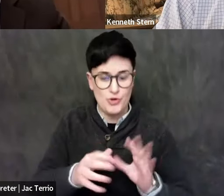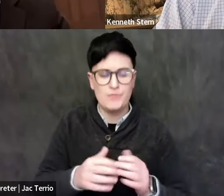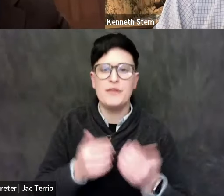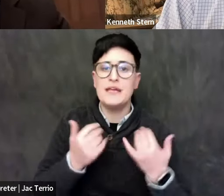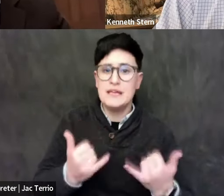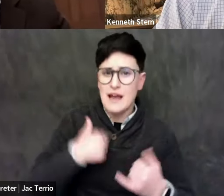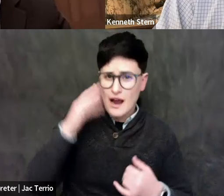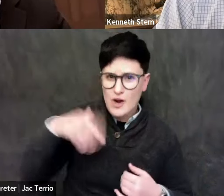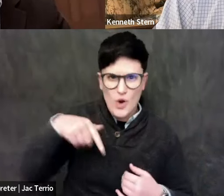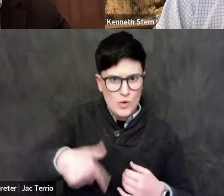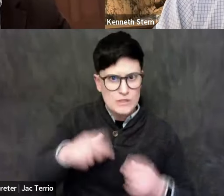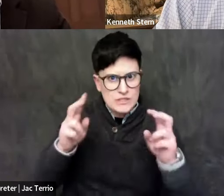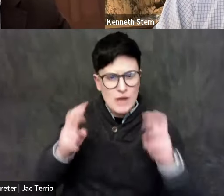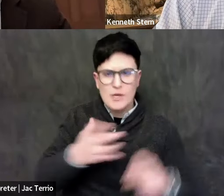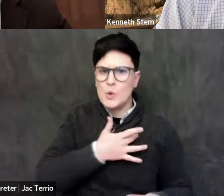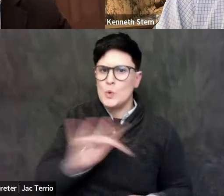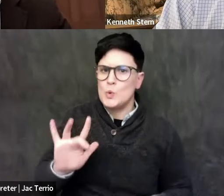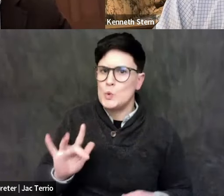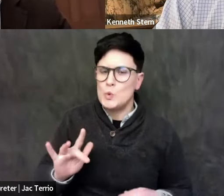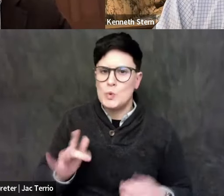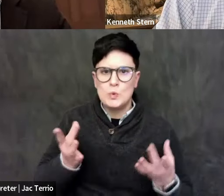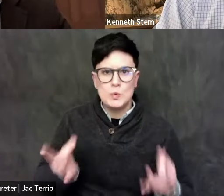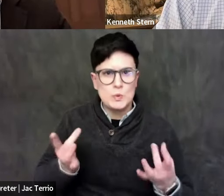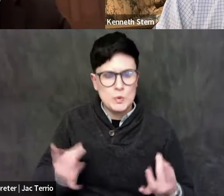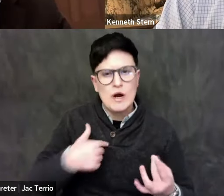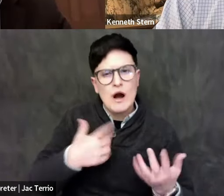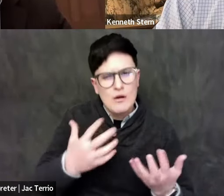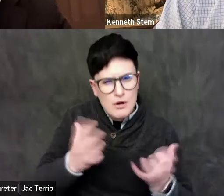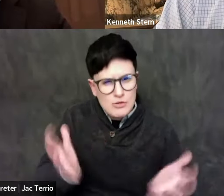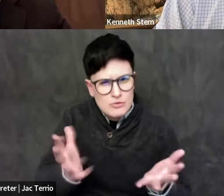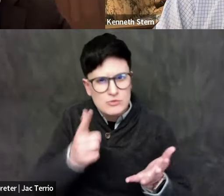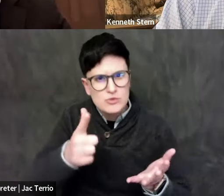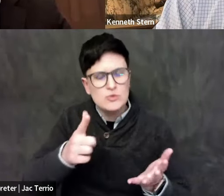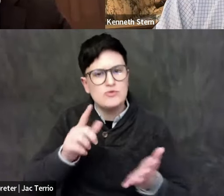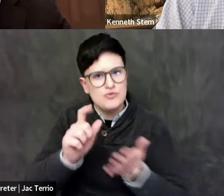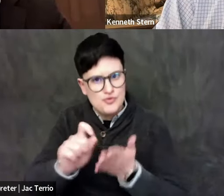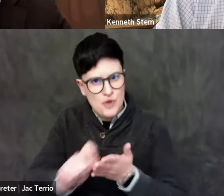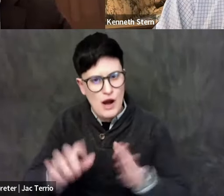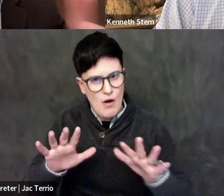and rational a manner as possible. And I urge you to write questions in that spirit.